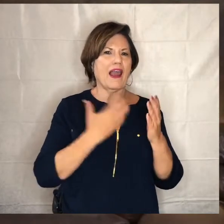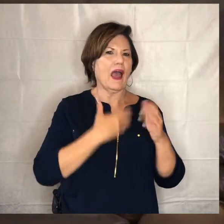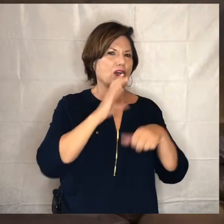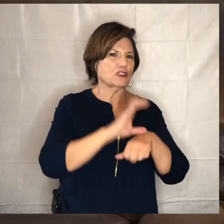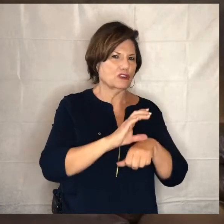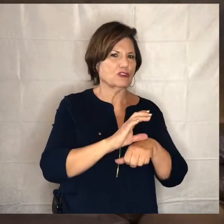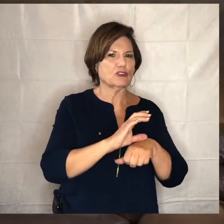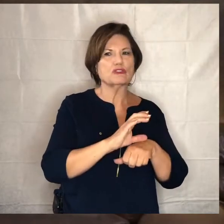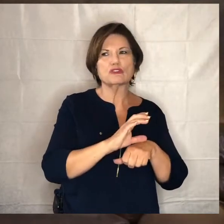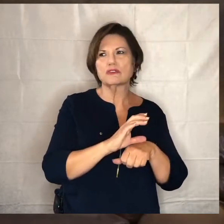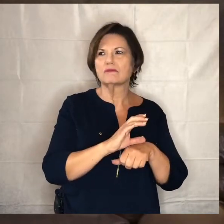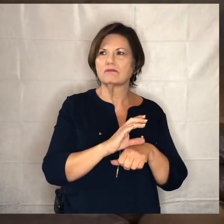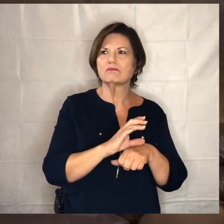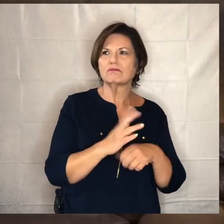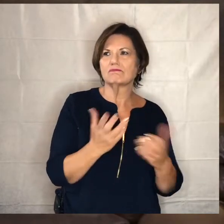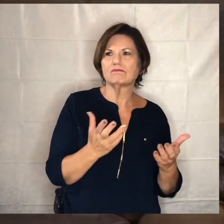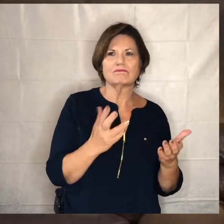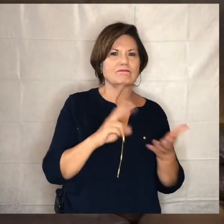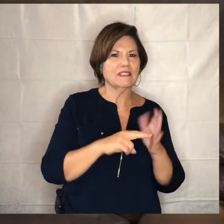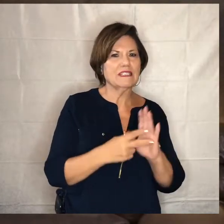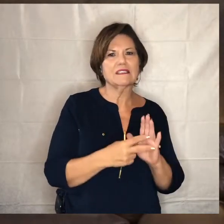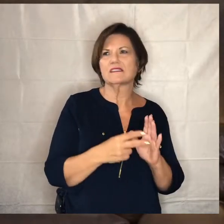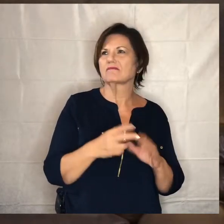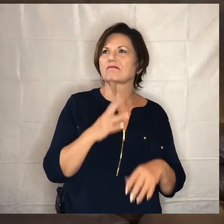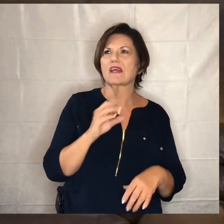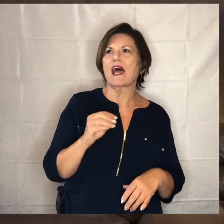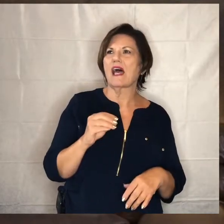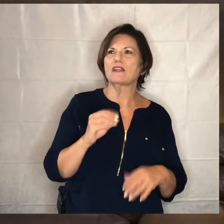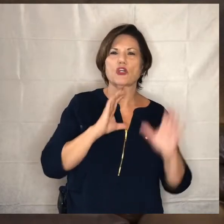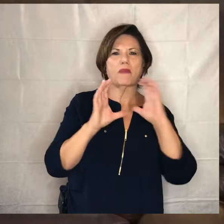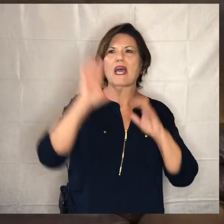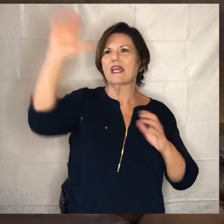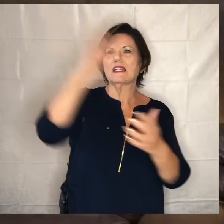and what jesus love is all about and that's all there on the website